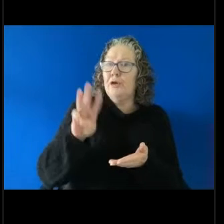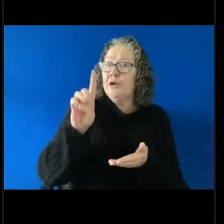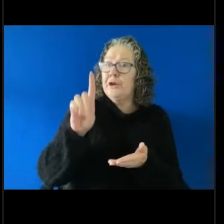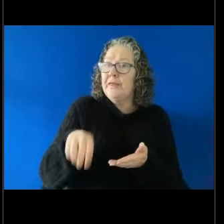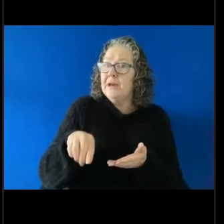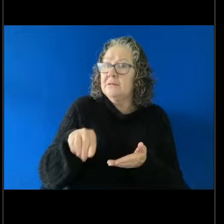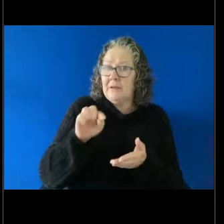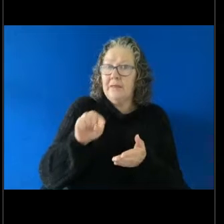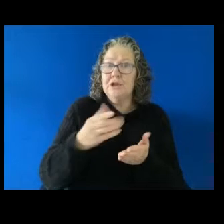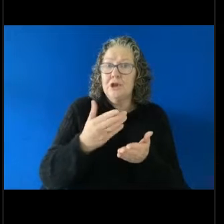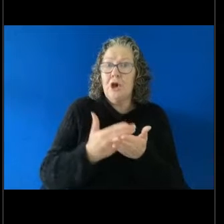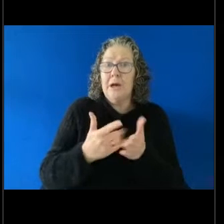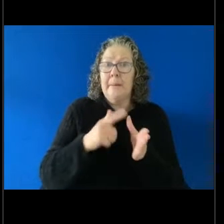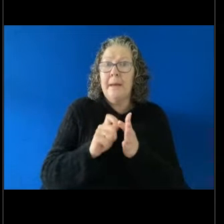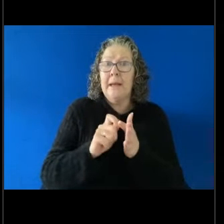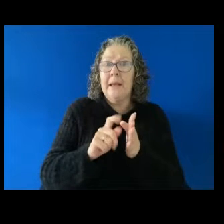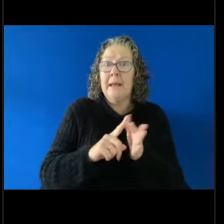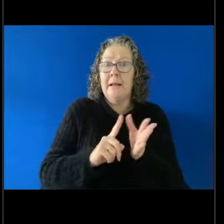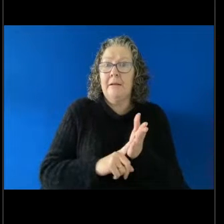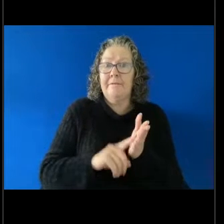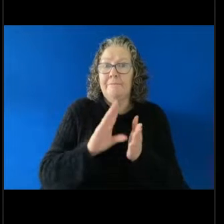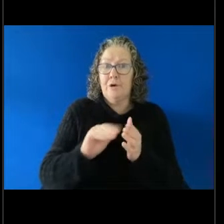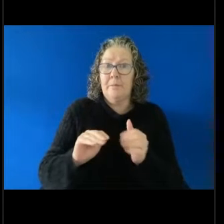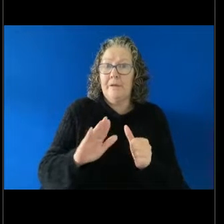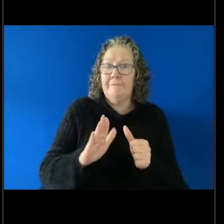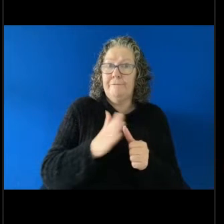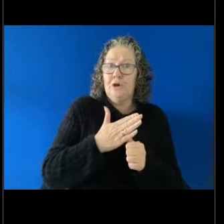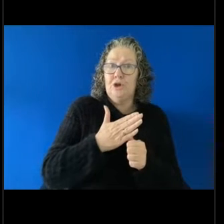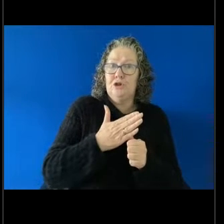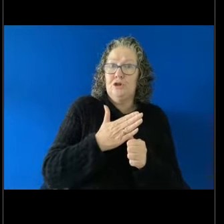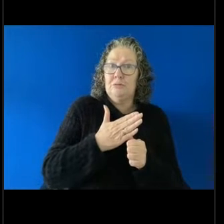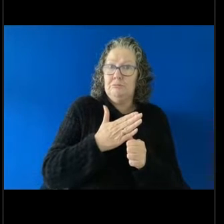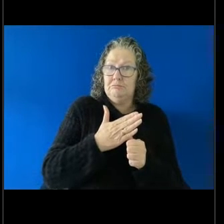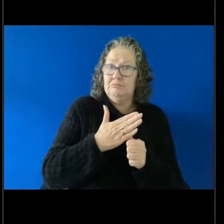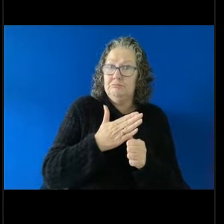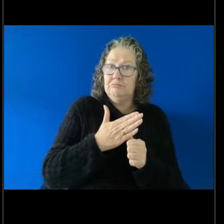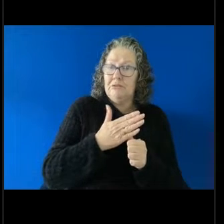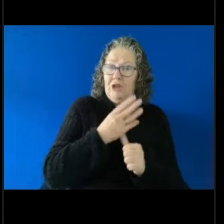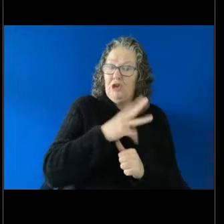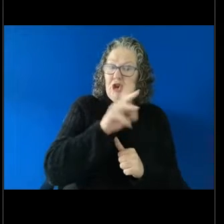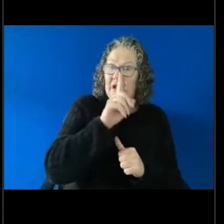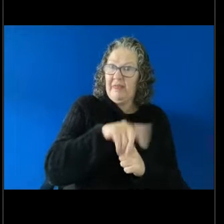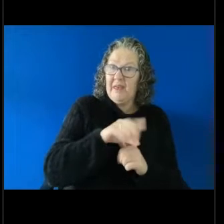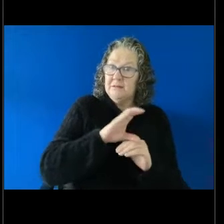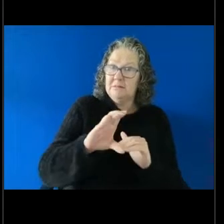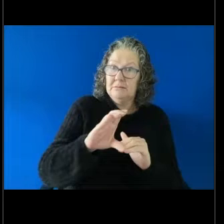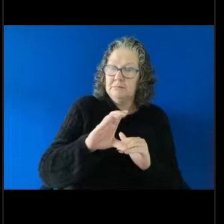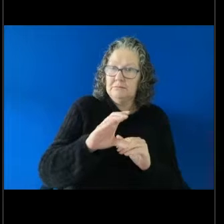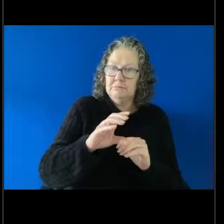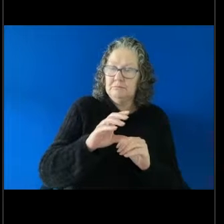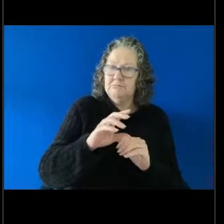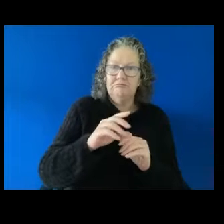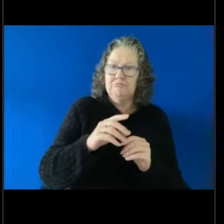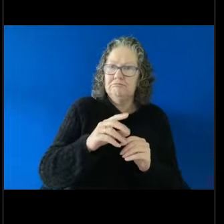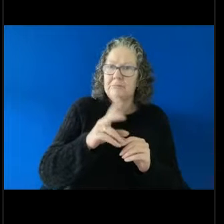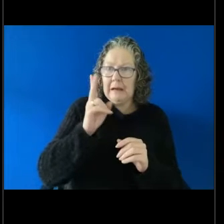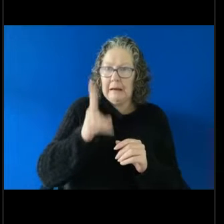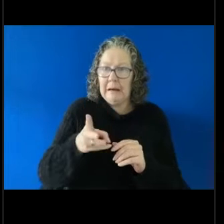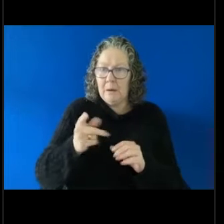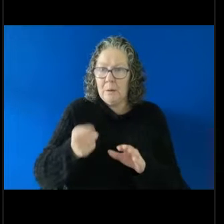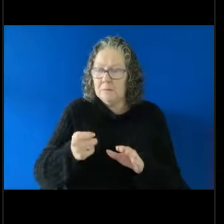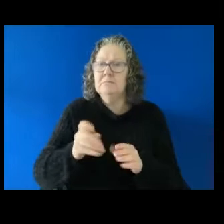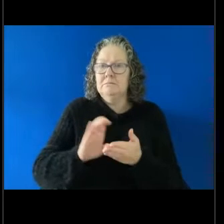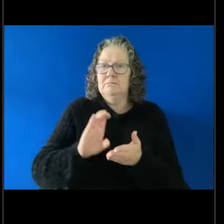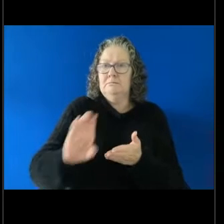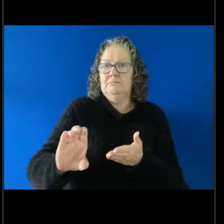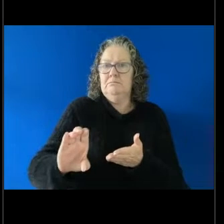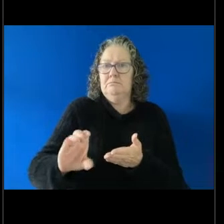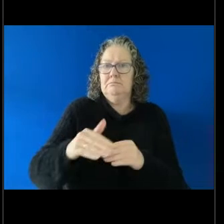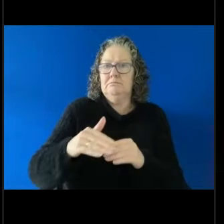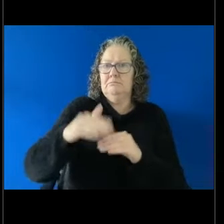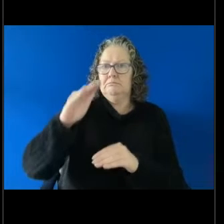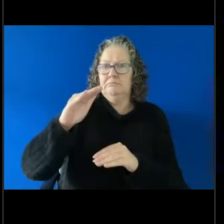from the original amount of around 30,000 at first instance. So those sorts of amounts recognise